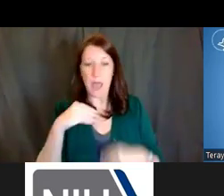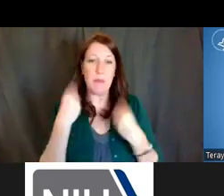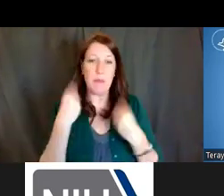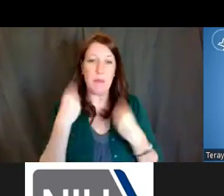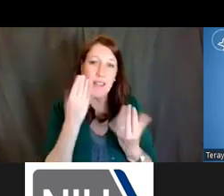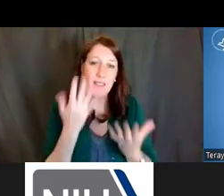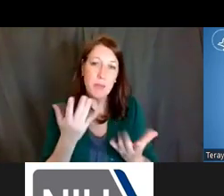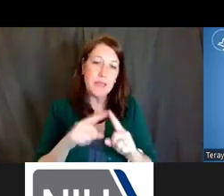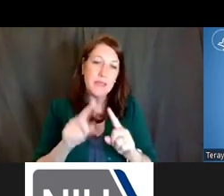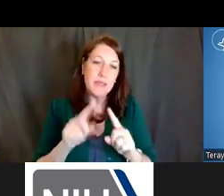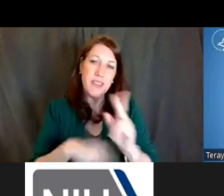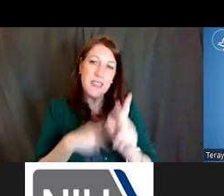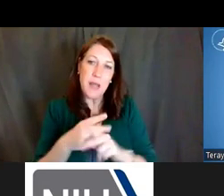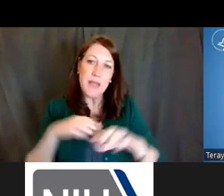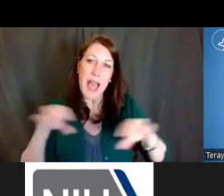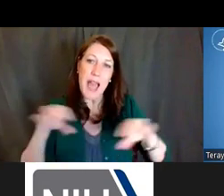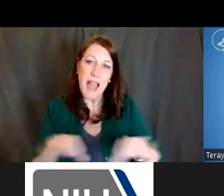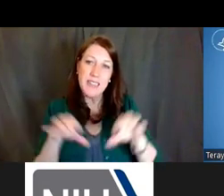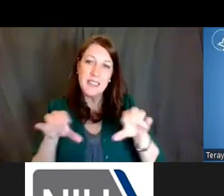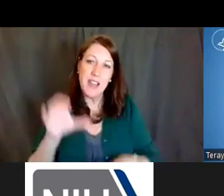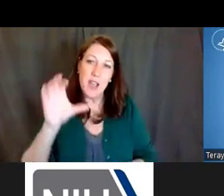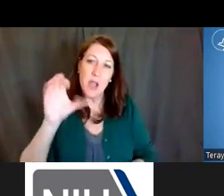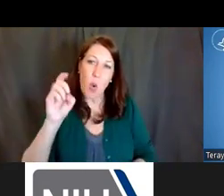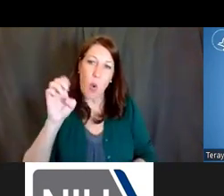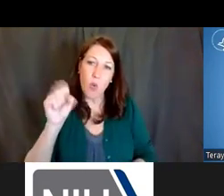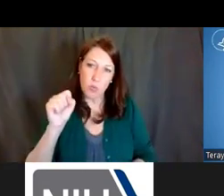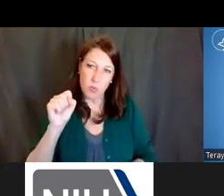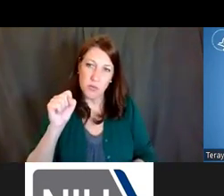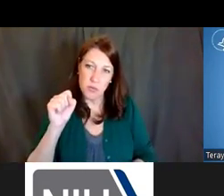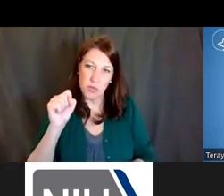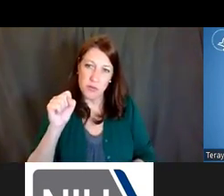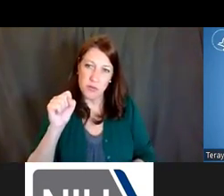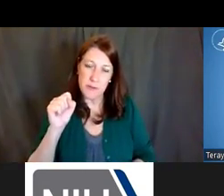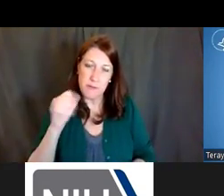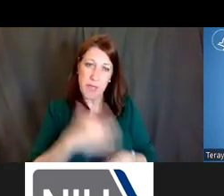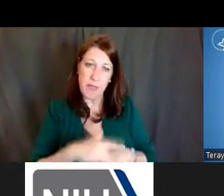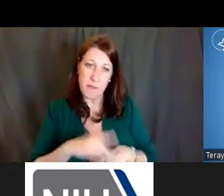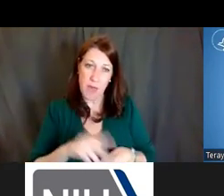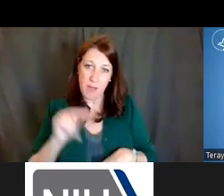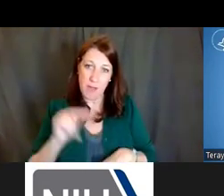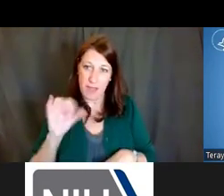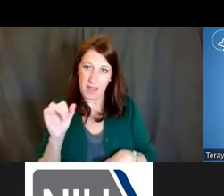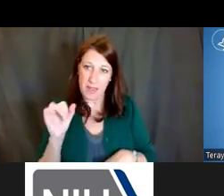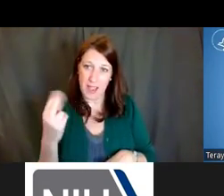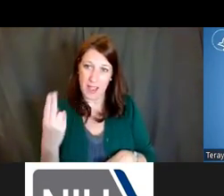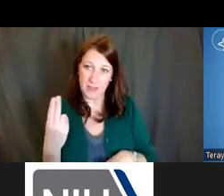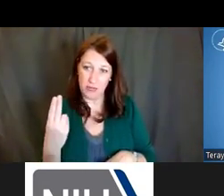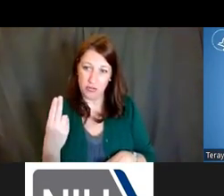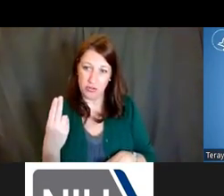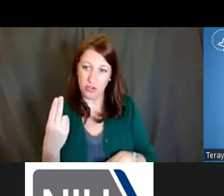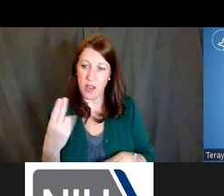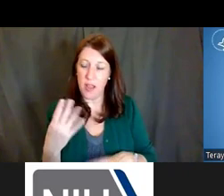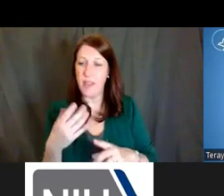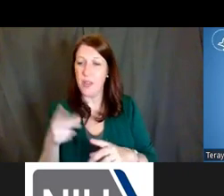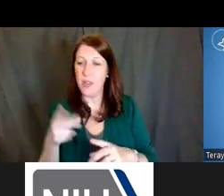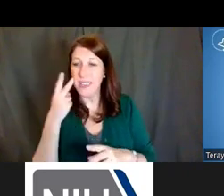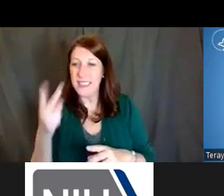of activity codes that are available at NIH. And they're also broken out according to career stage.